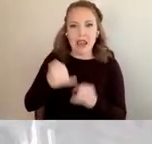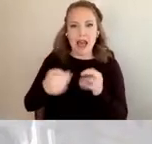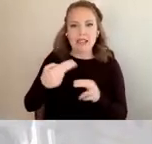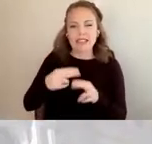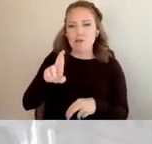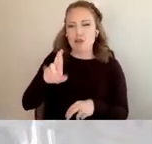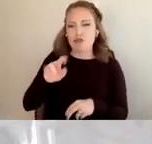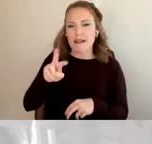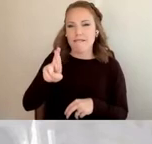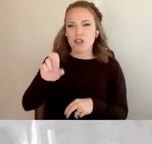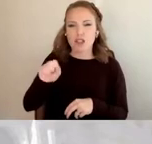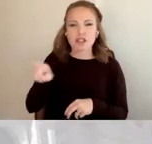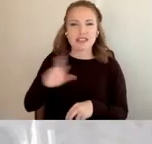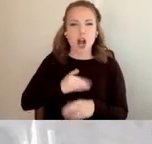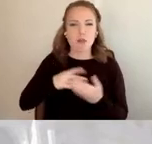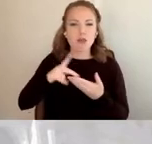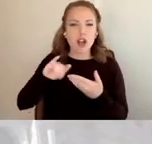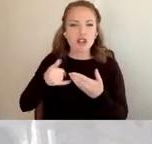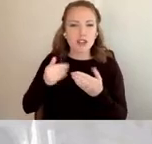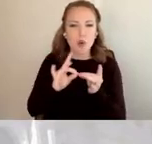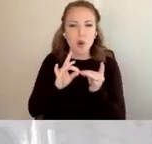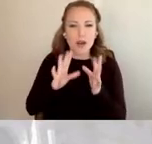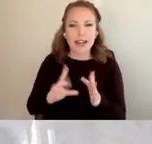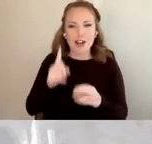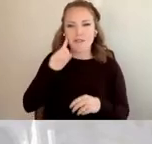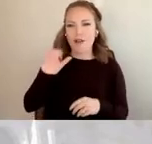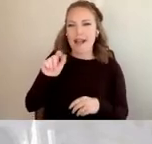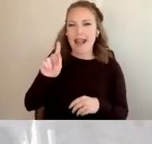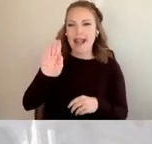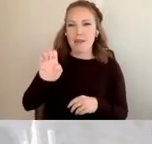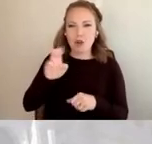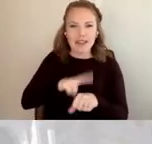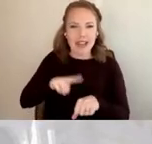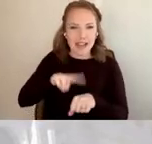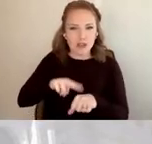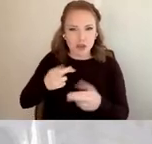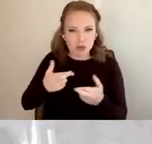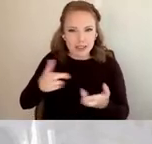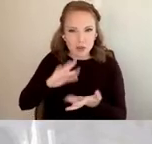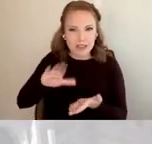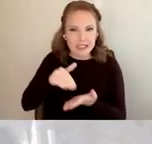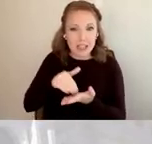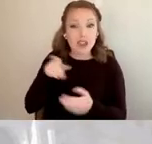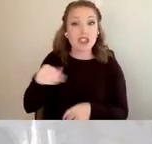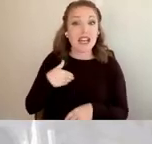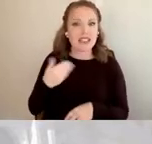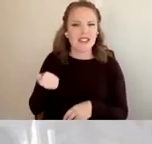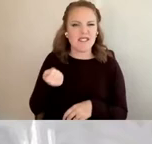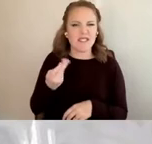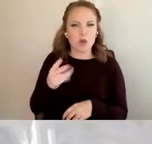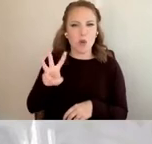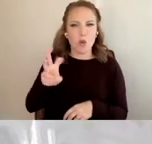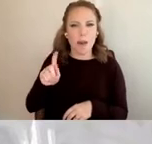coordinator at the ABLE National resource center. And she has a few webinar Logistics to cover with all of us.